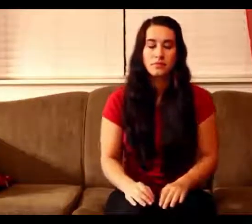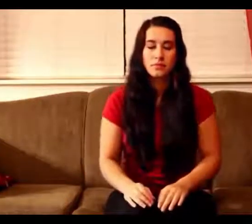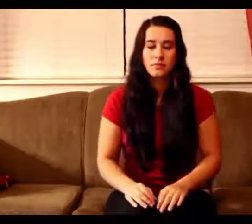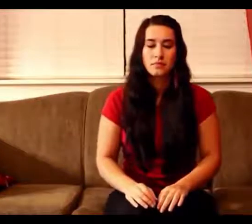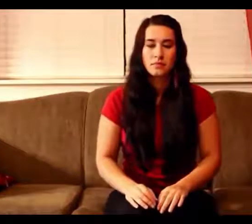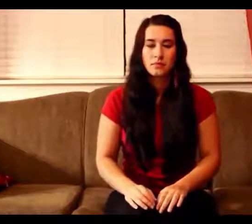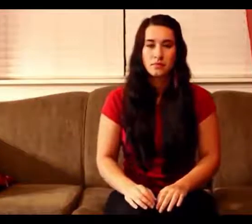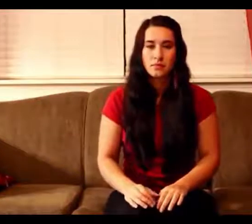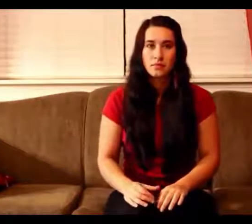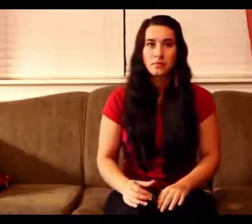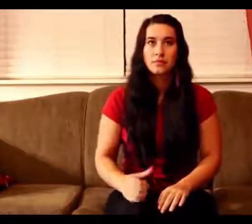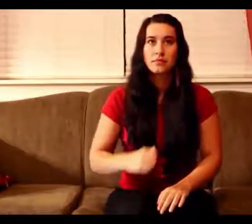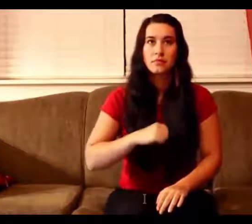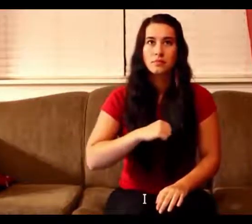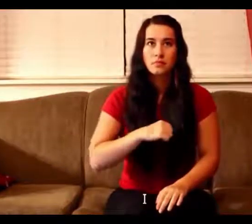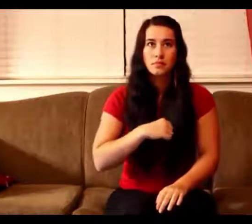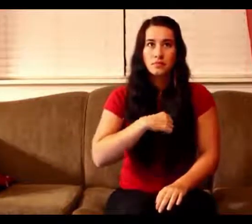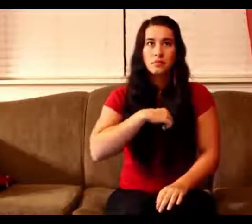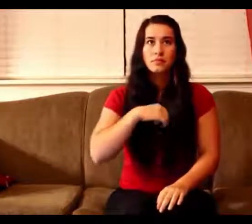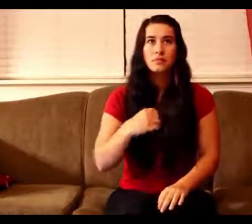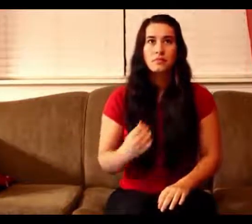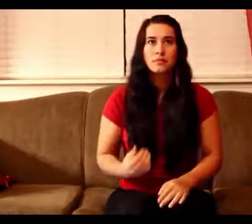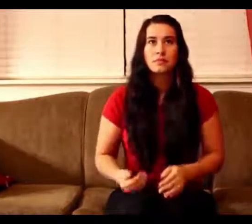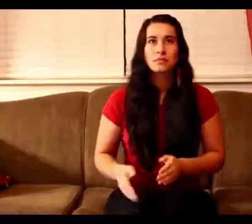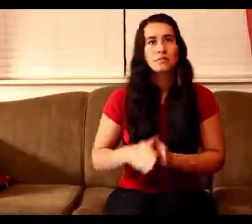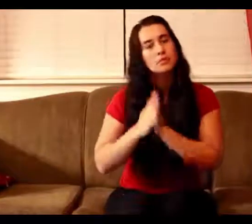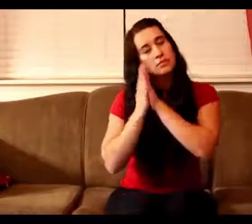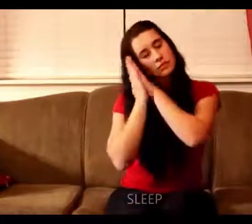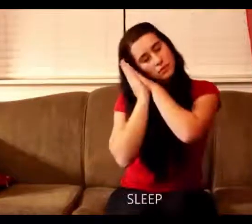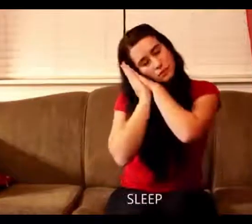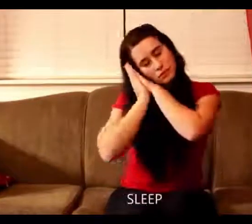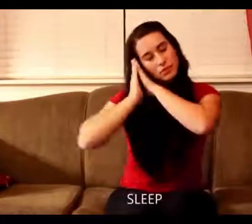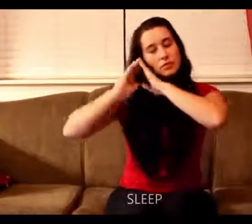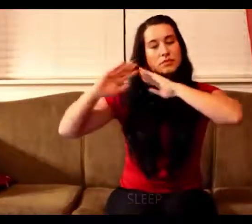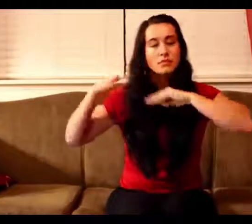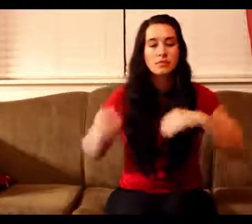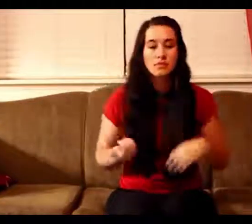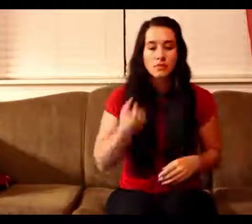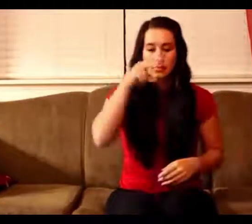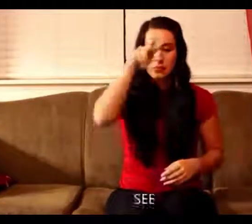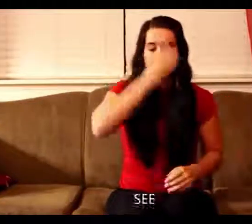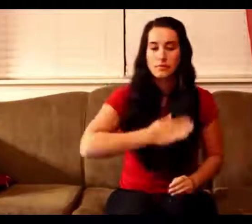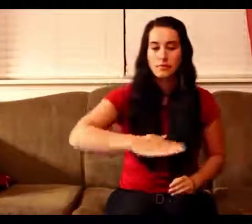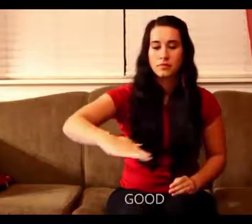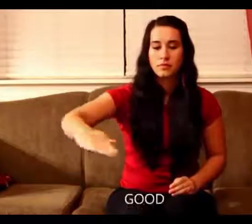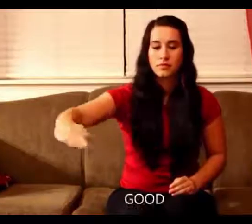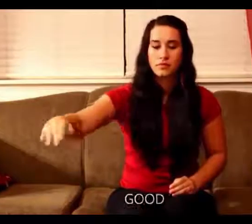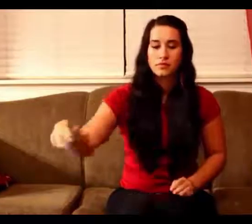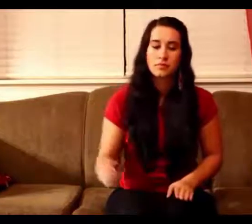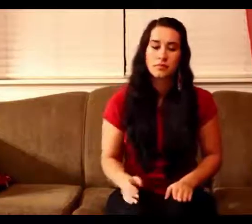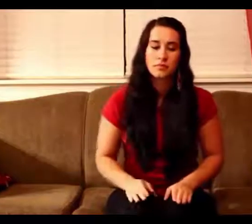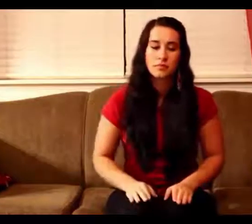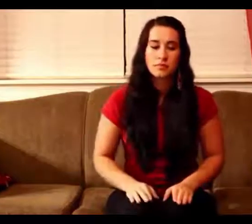My dream shines in Grandfather's light